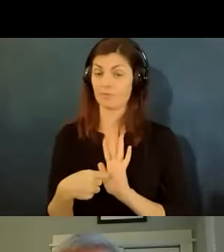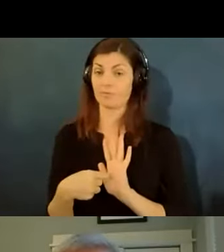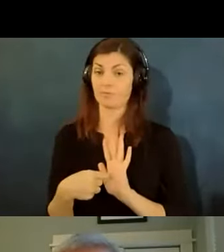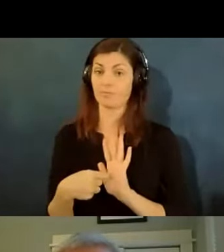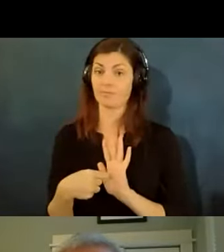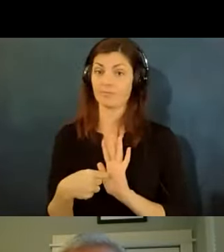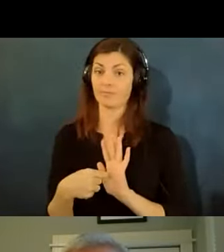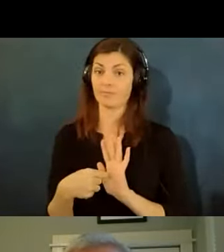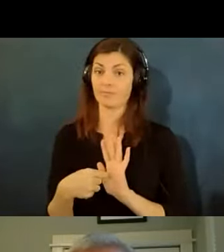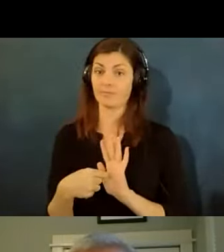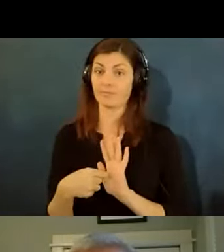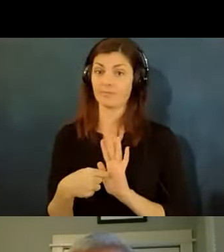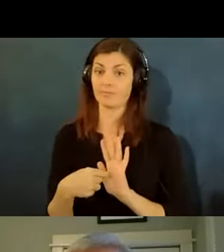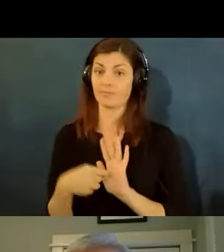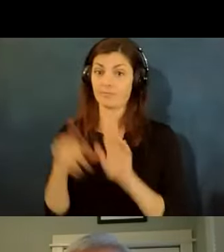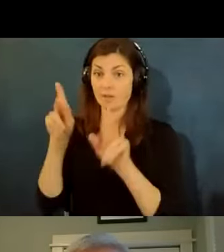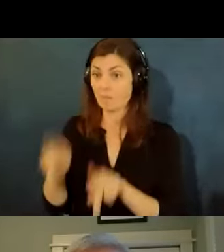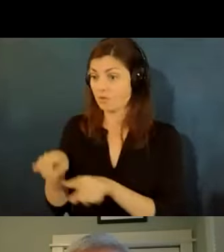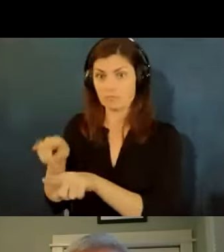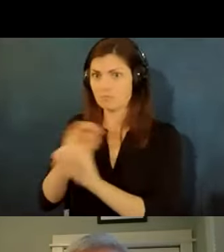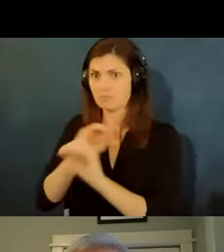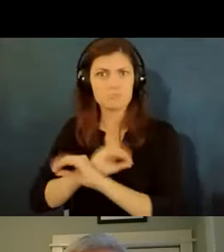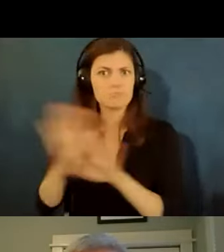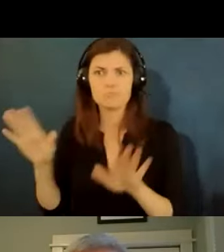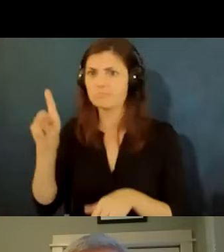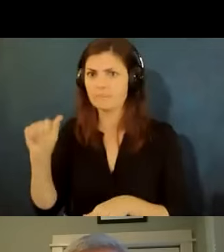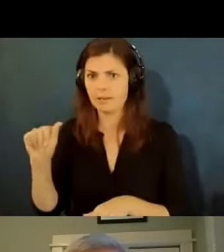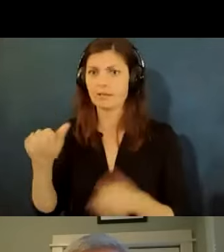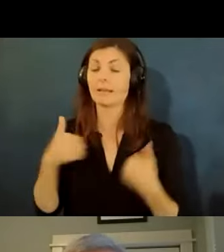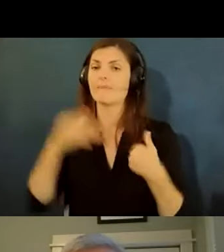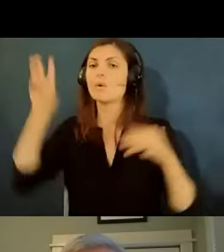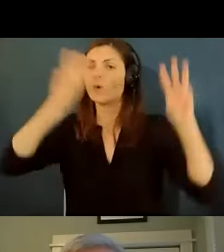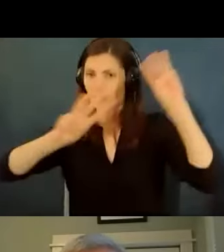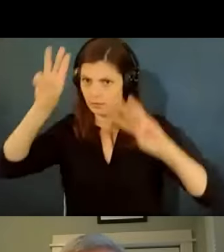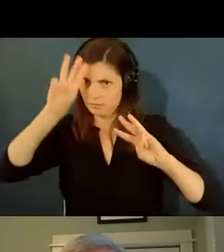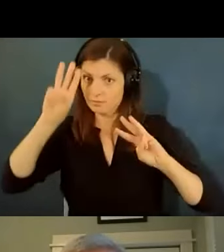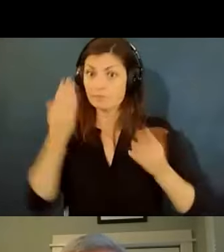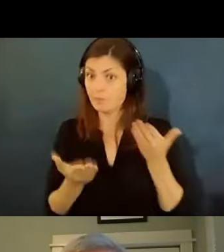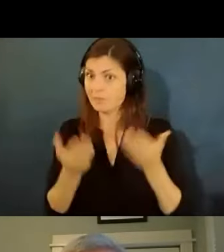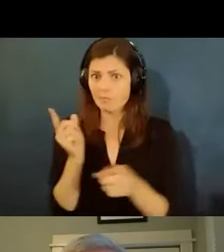the person doesn't have a disability at all they do have a worry and it may be a very reasonable